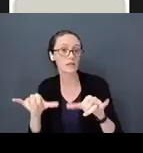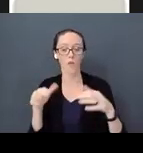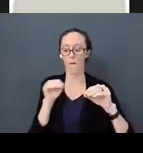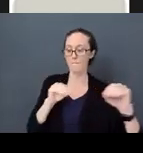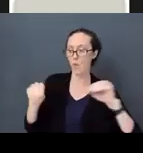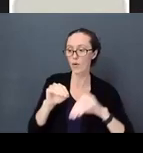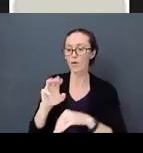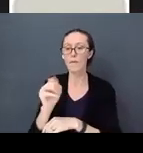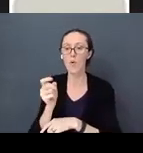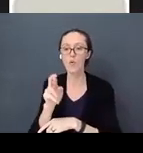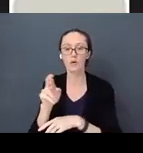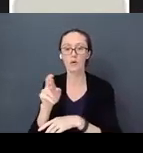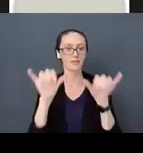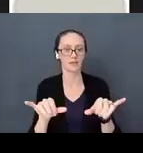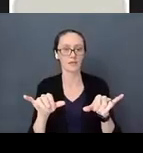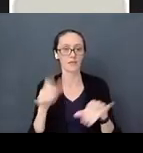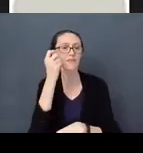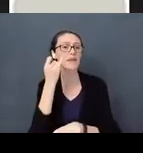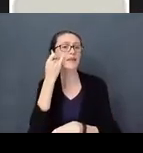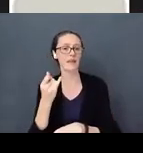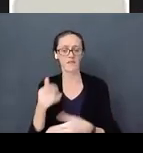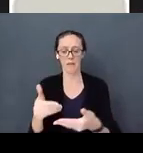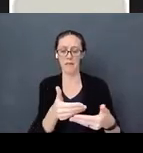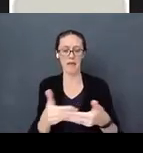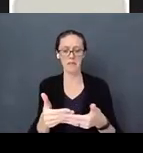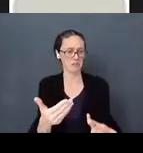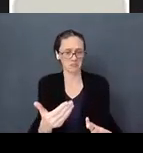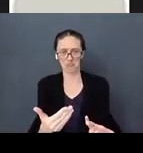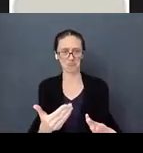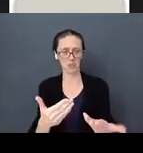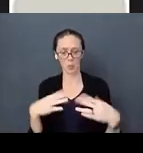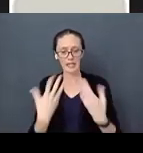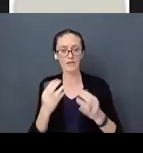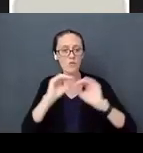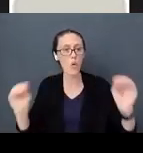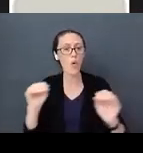If babies don’t use those brains and give them experiences and opportunities to grow their brains